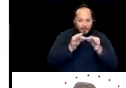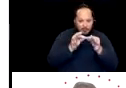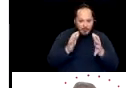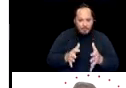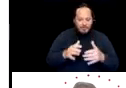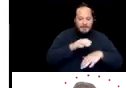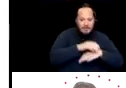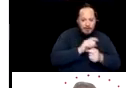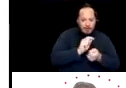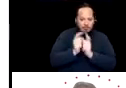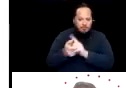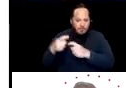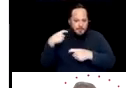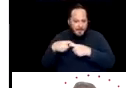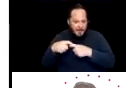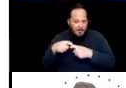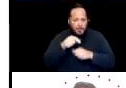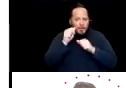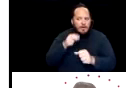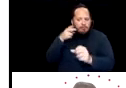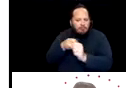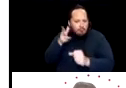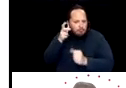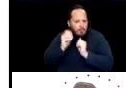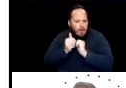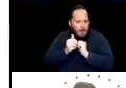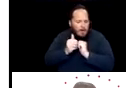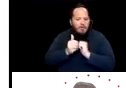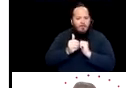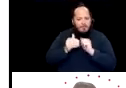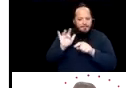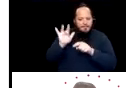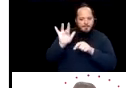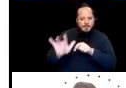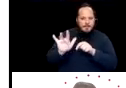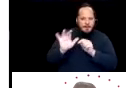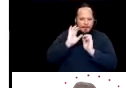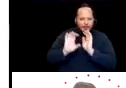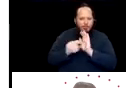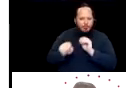You can join by using the interpretation icon at the bottom of the screen.